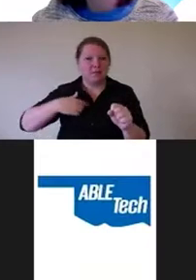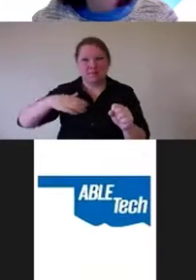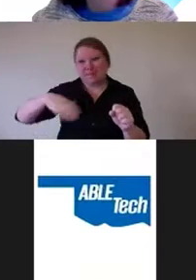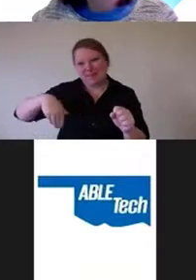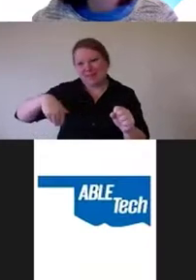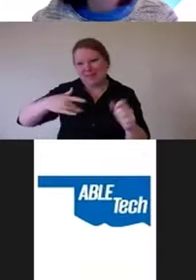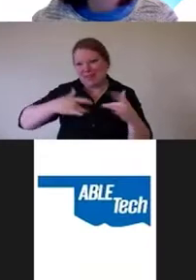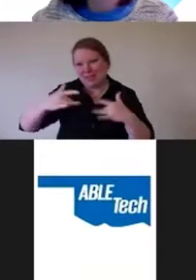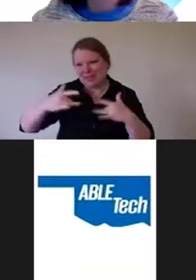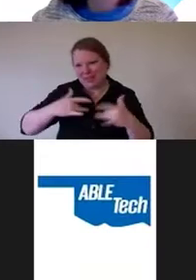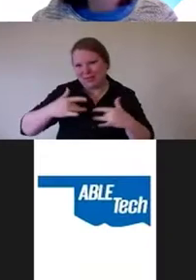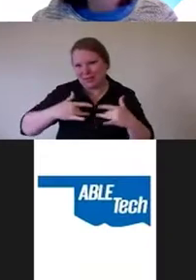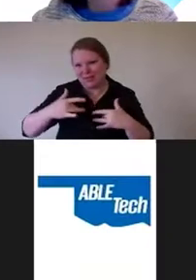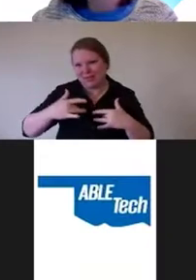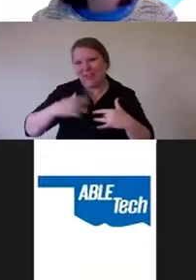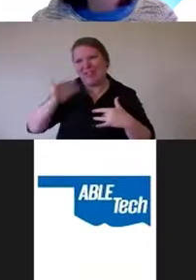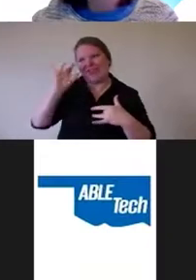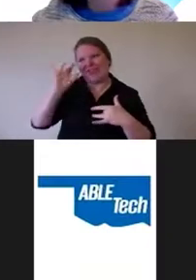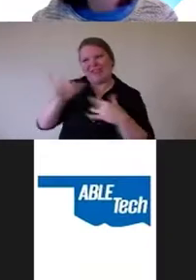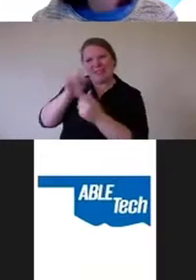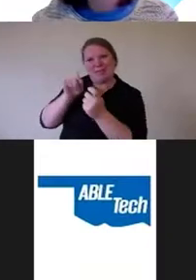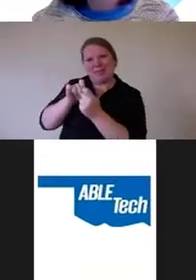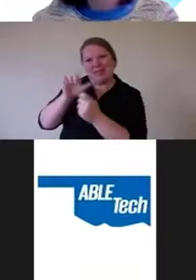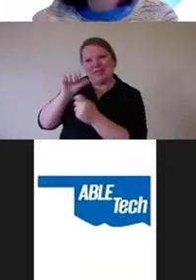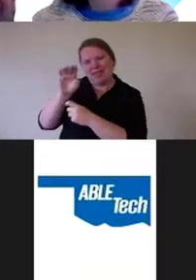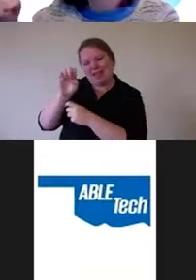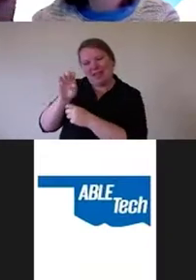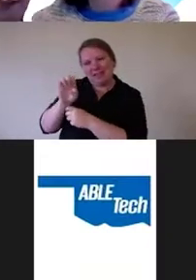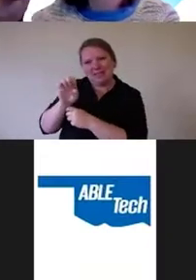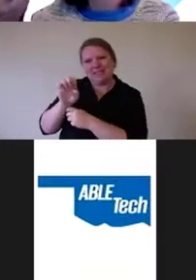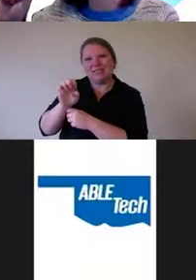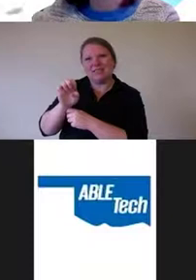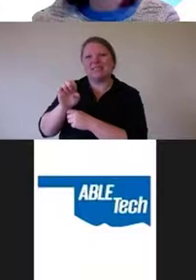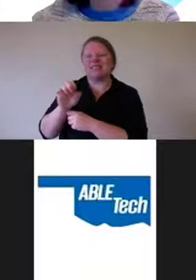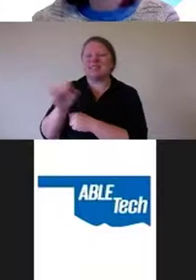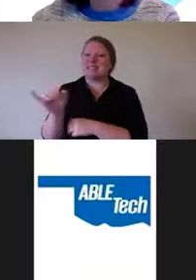I think it's a blip in the road, just like the decision,